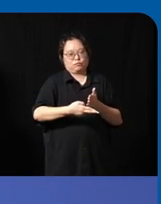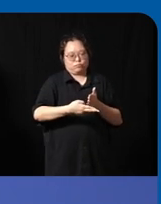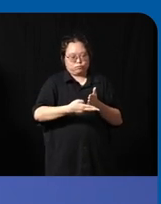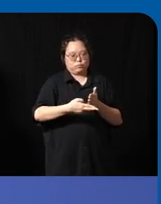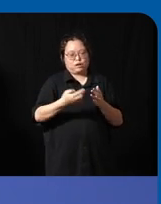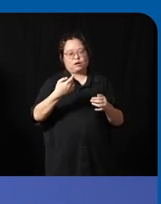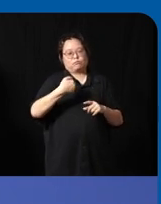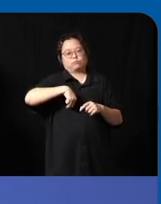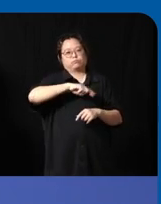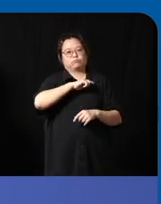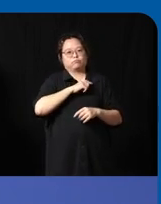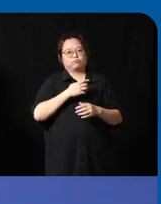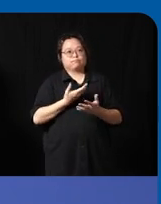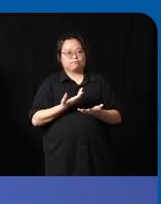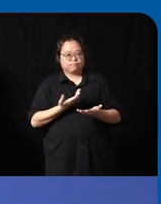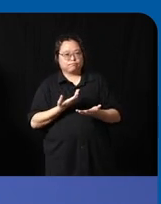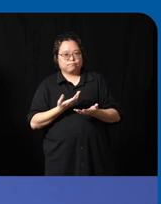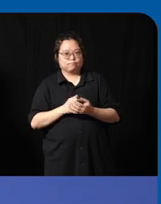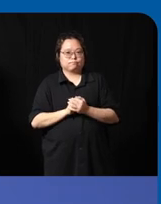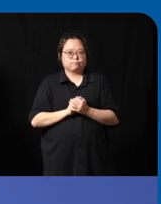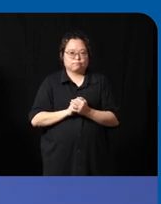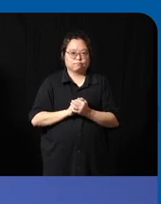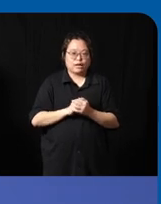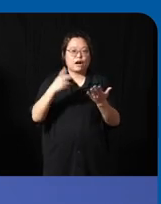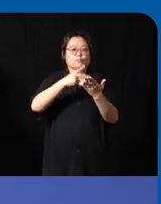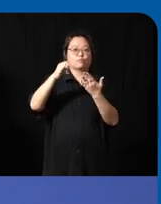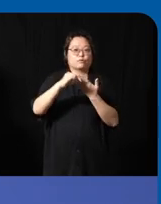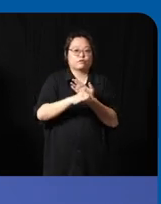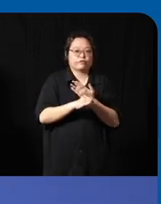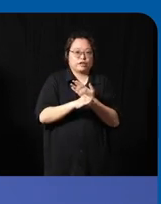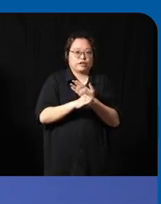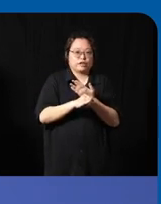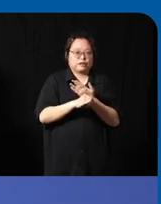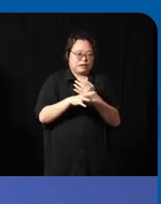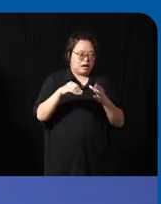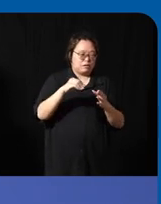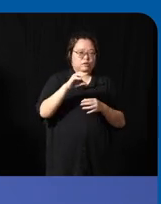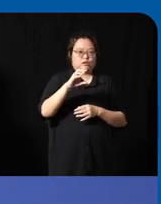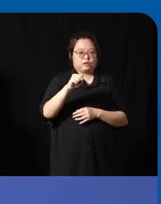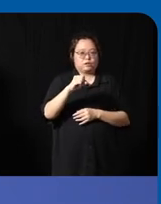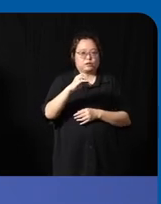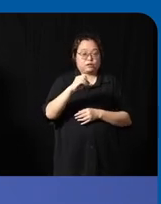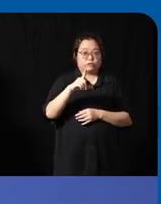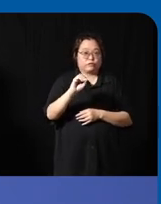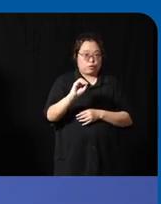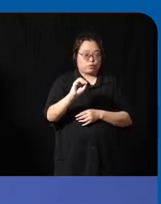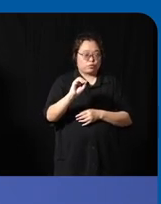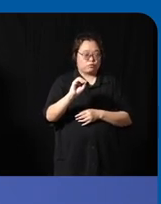from our um you know uh the project that in in in baneras in solo that it create a multiplier